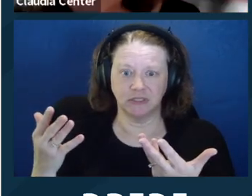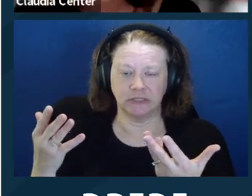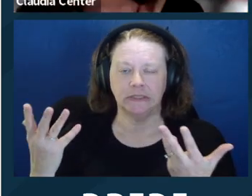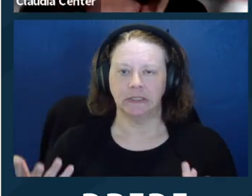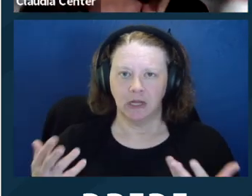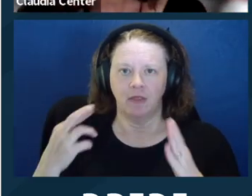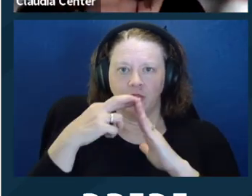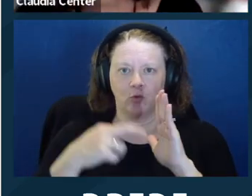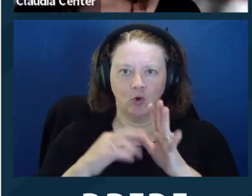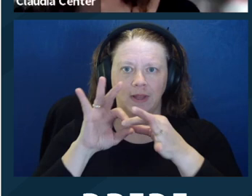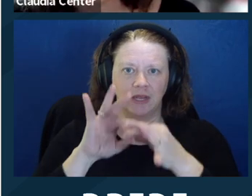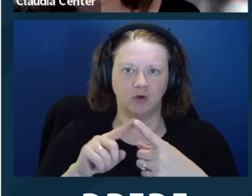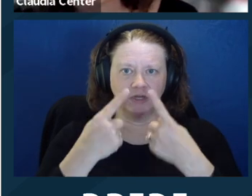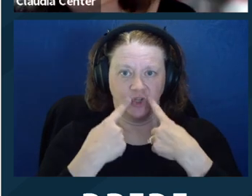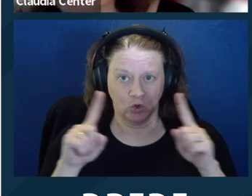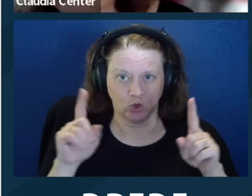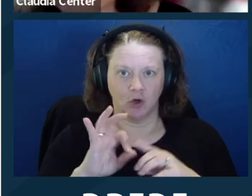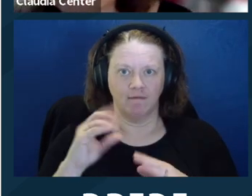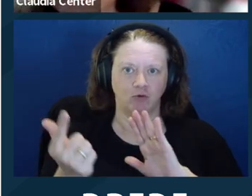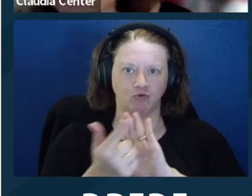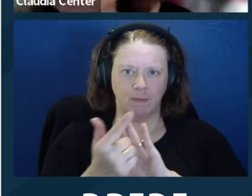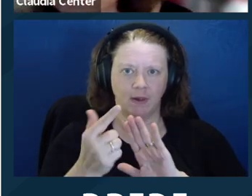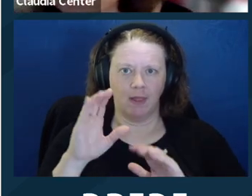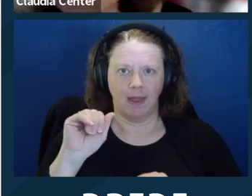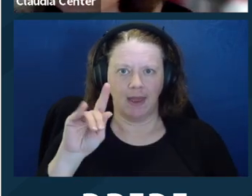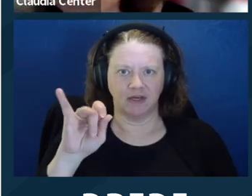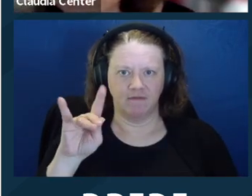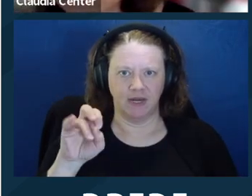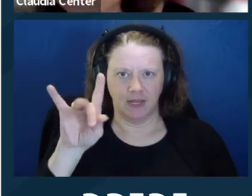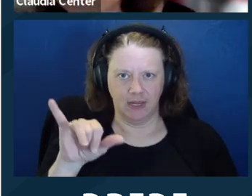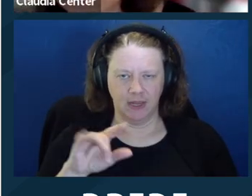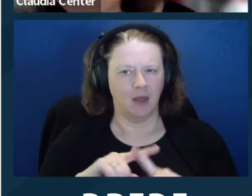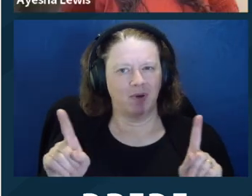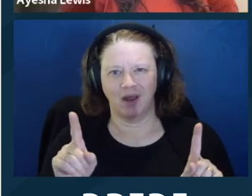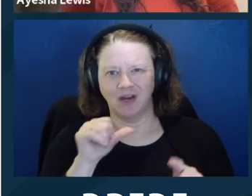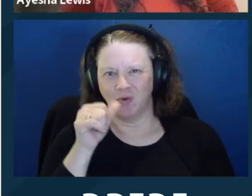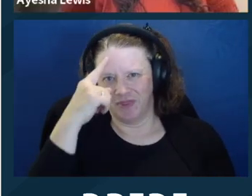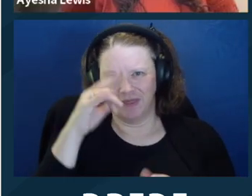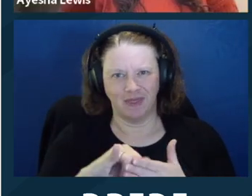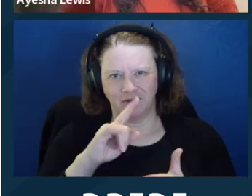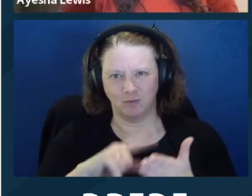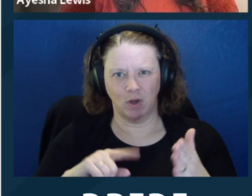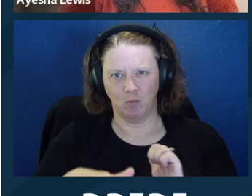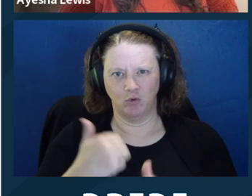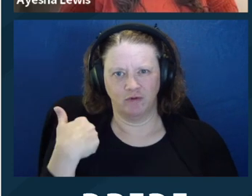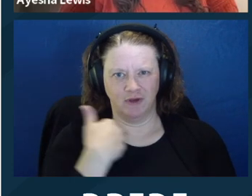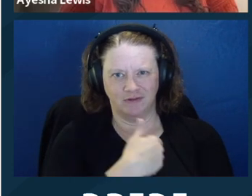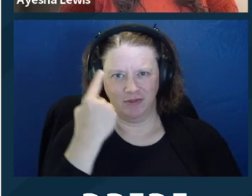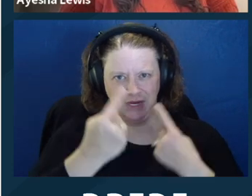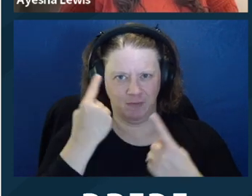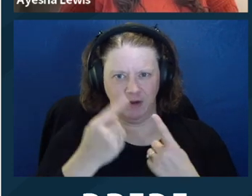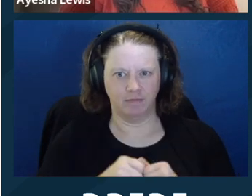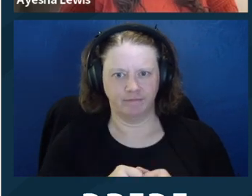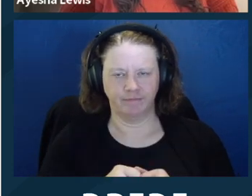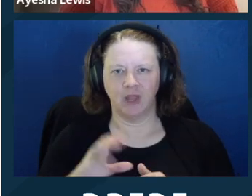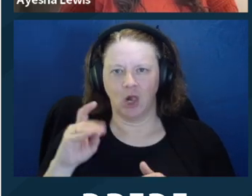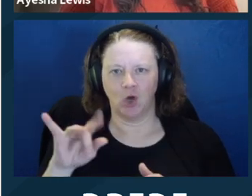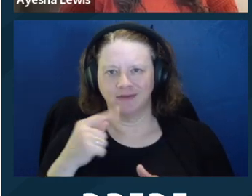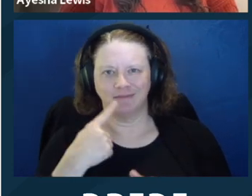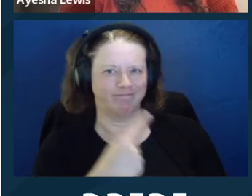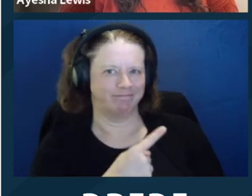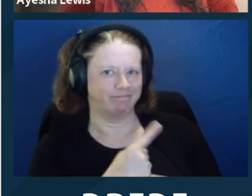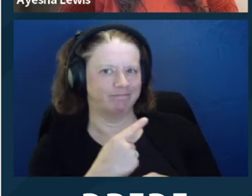we could reach out would be the rule around disclosure of criminal activity. But I don't